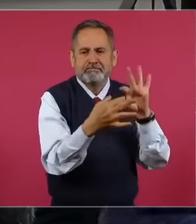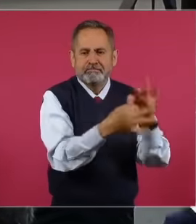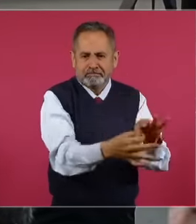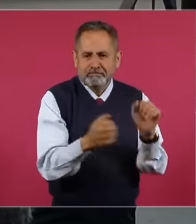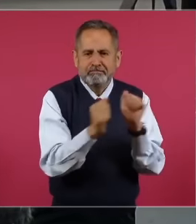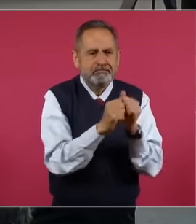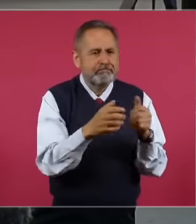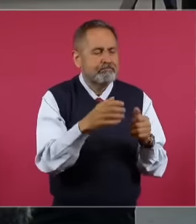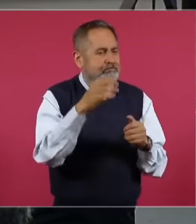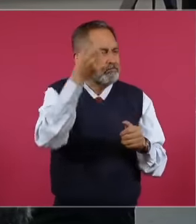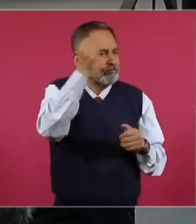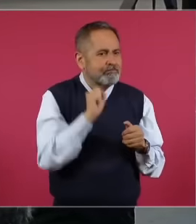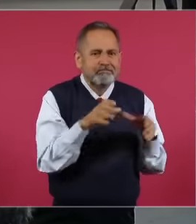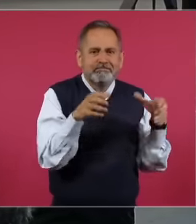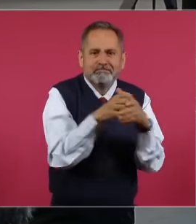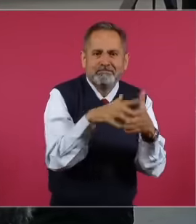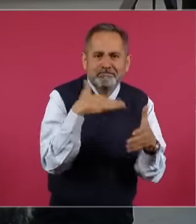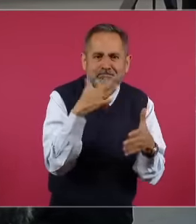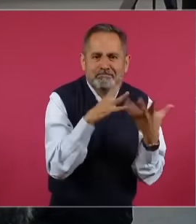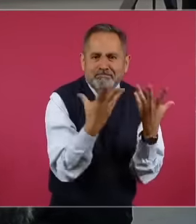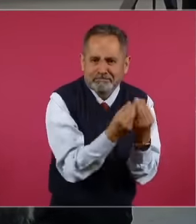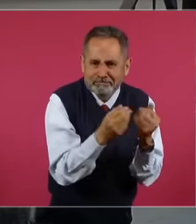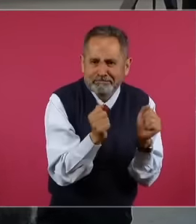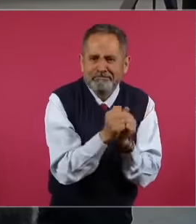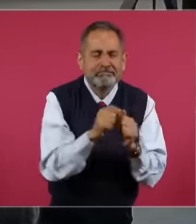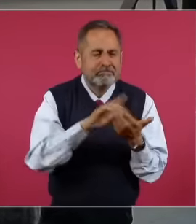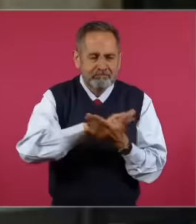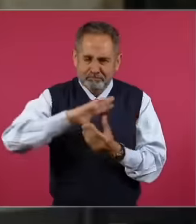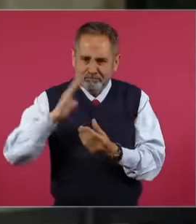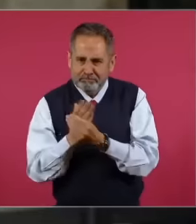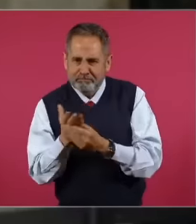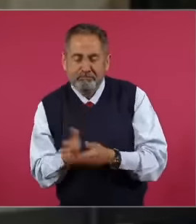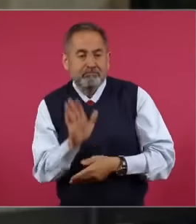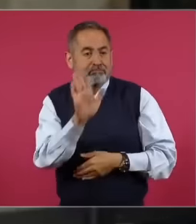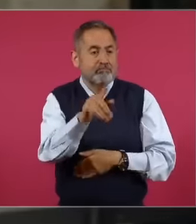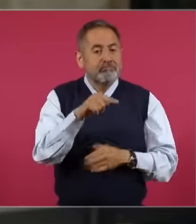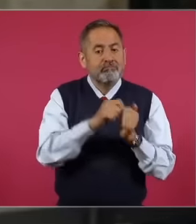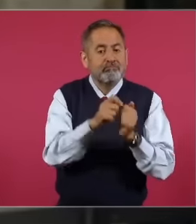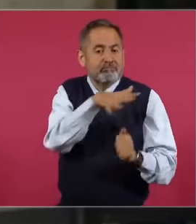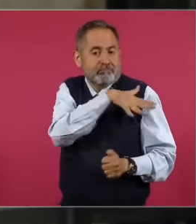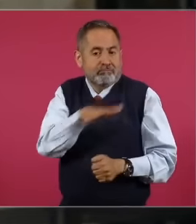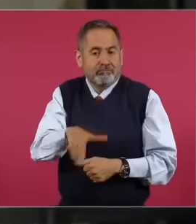through a file and a dialogue that General Tomás Ángeles dag Guajar had